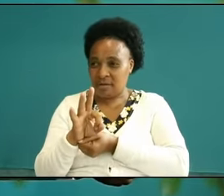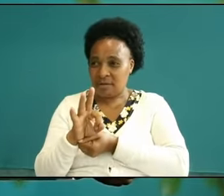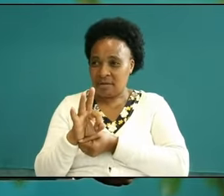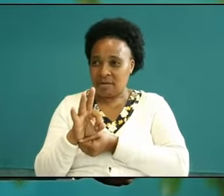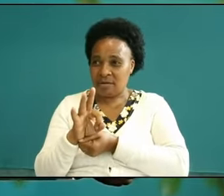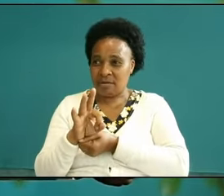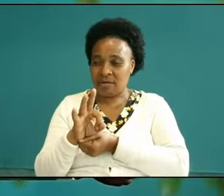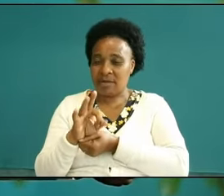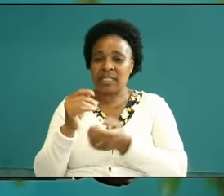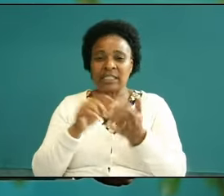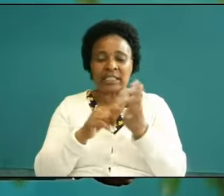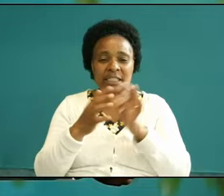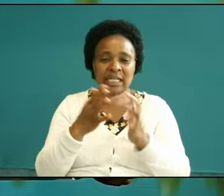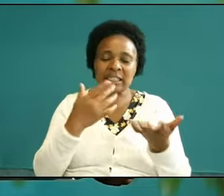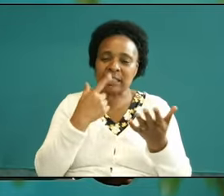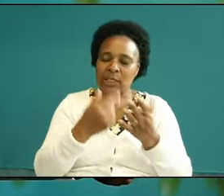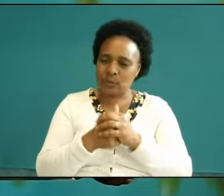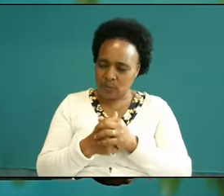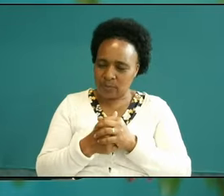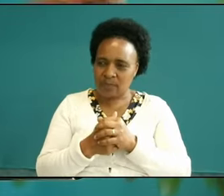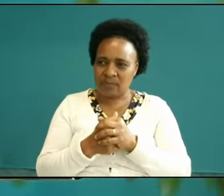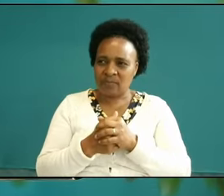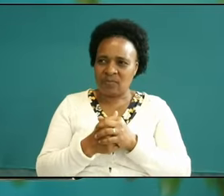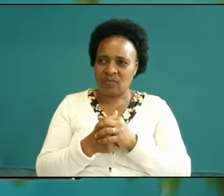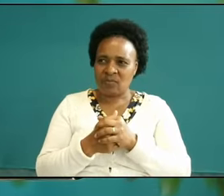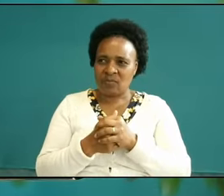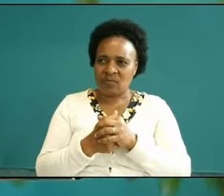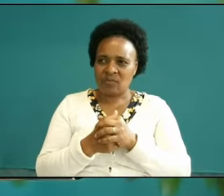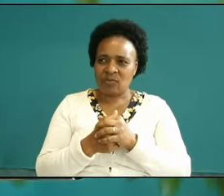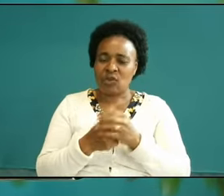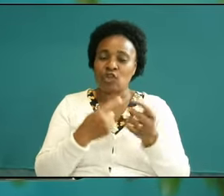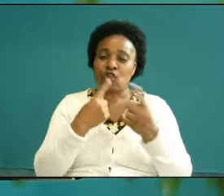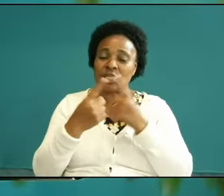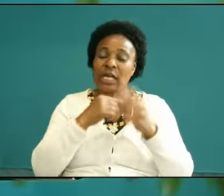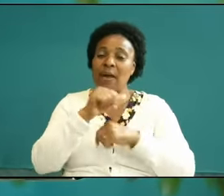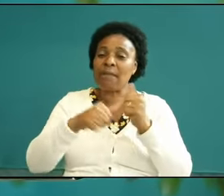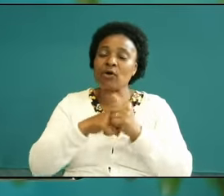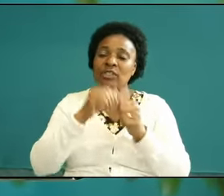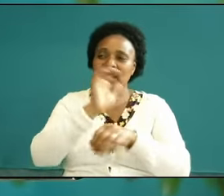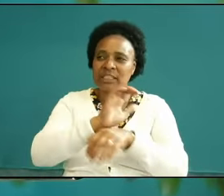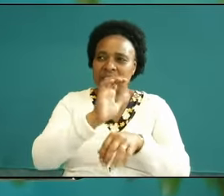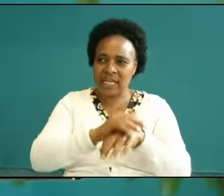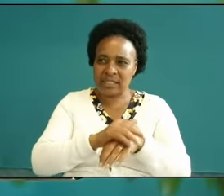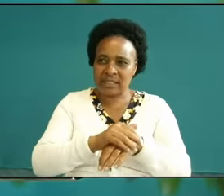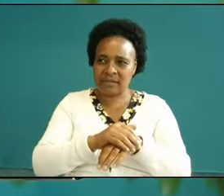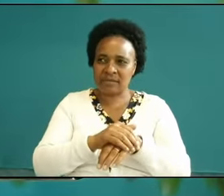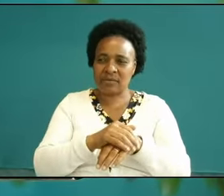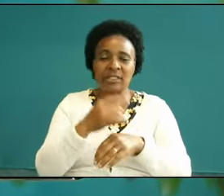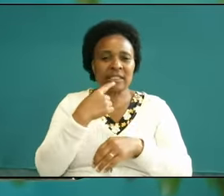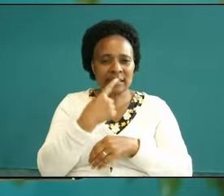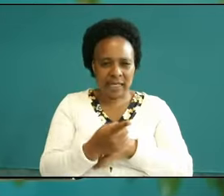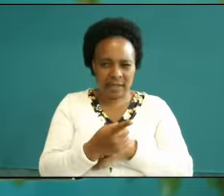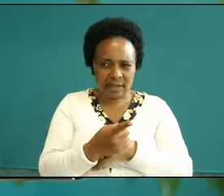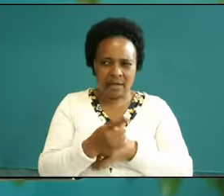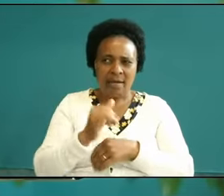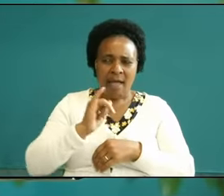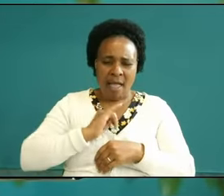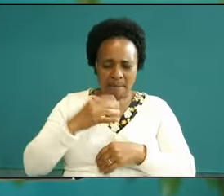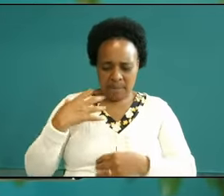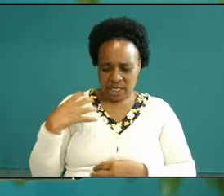now Jesus says through John talking about the Church of the last day say you say I am rich